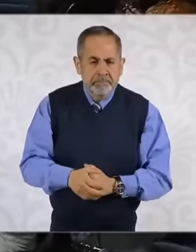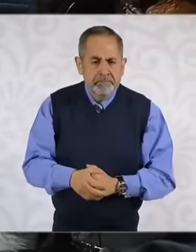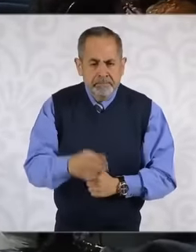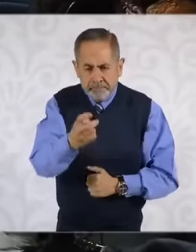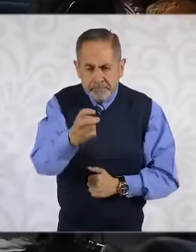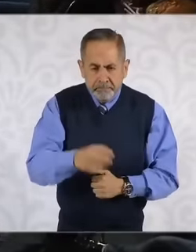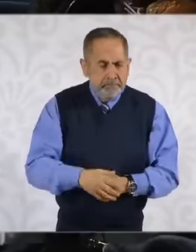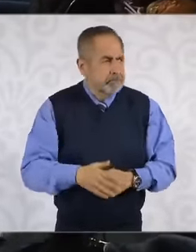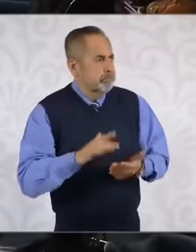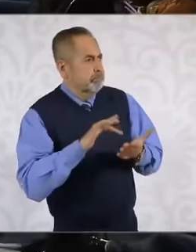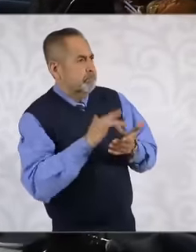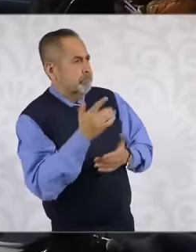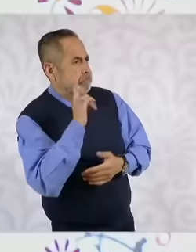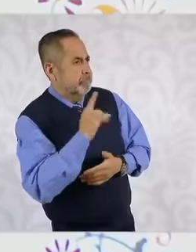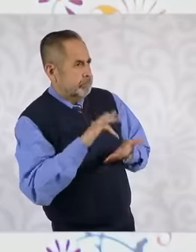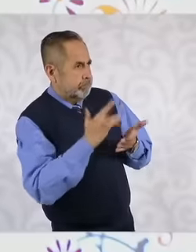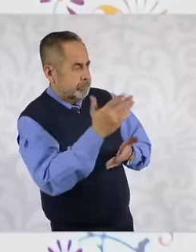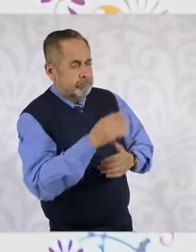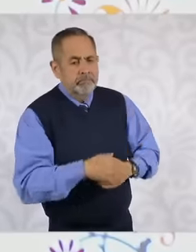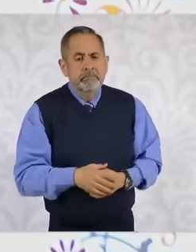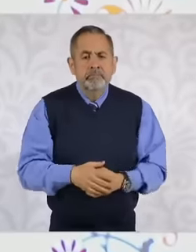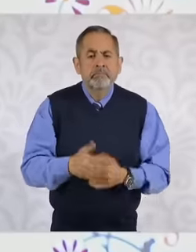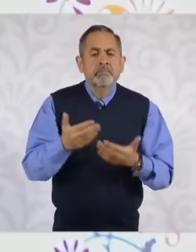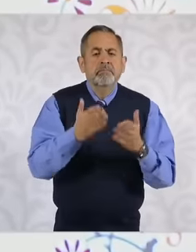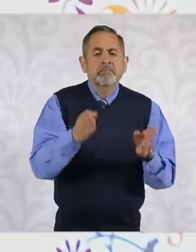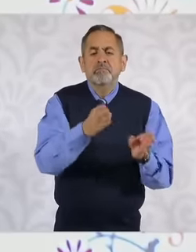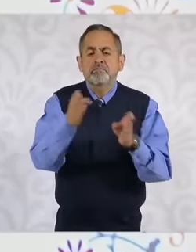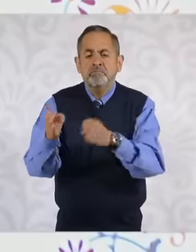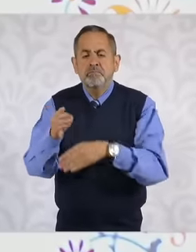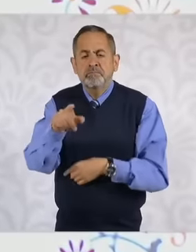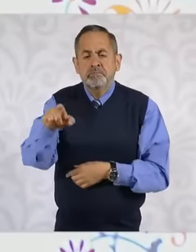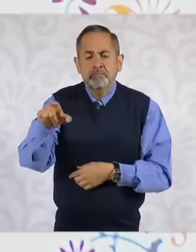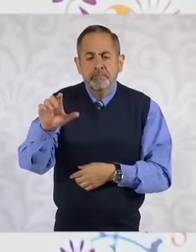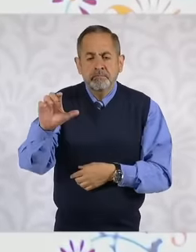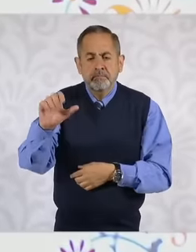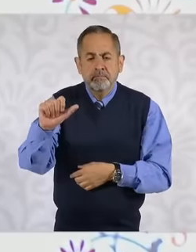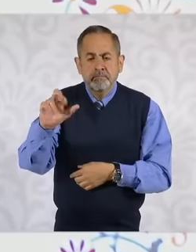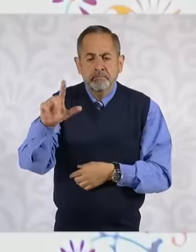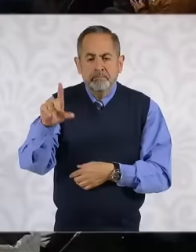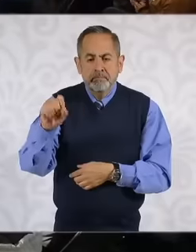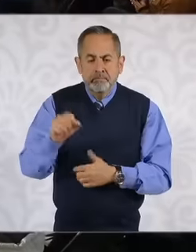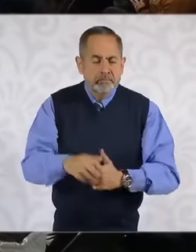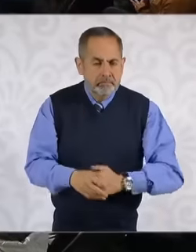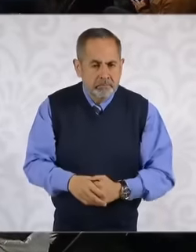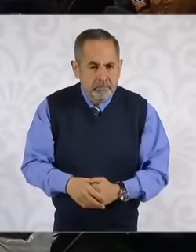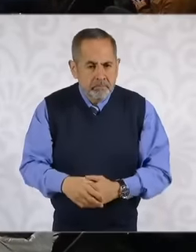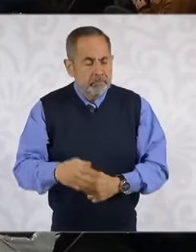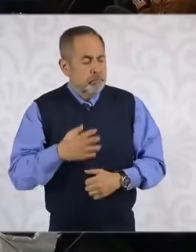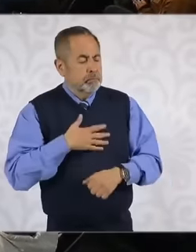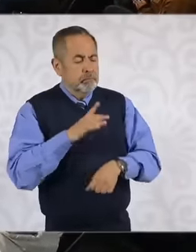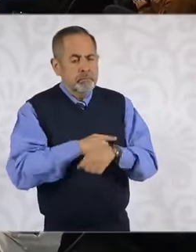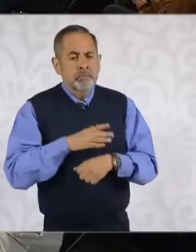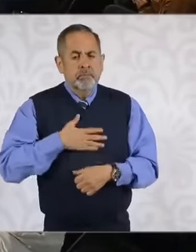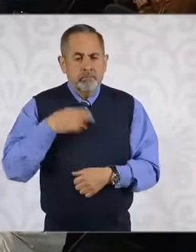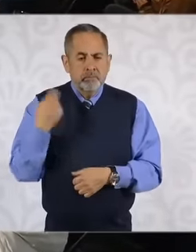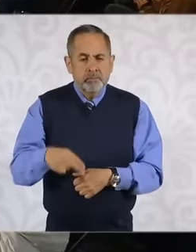now on this side Carlos good morning to all Carlos Navarro from geraldo media Group